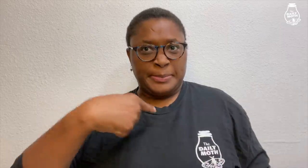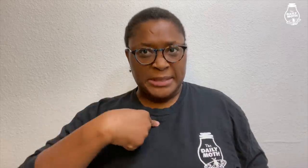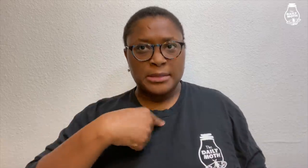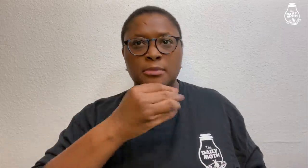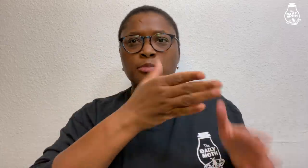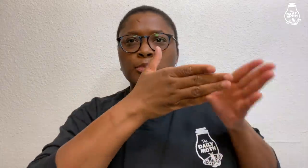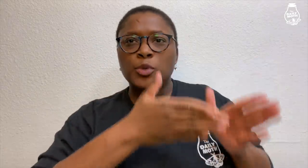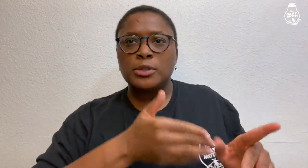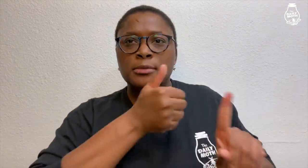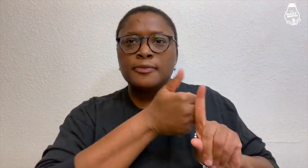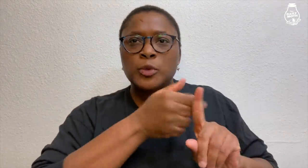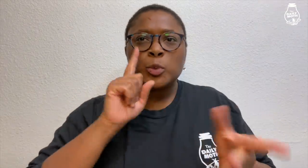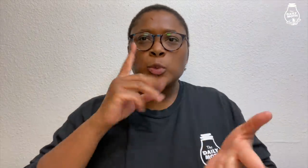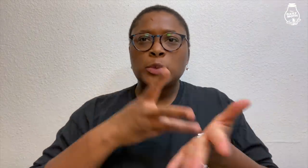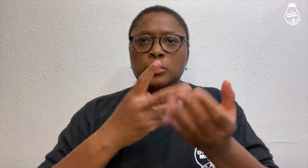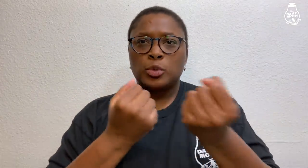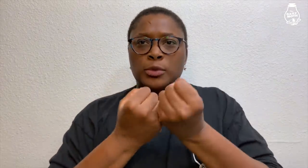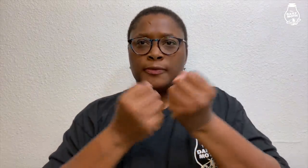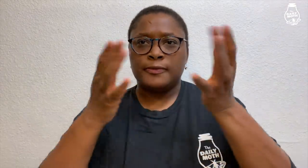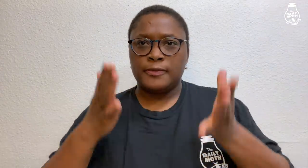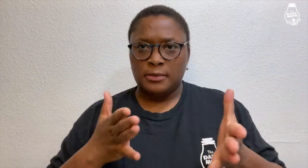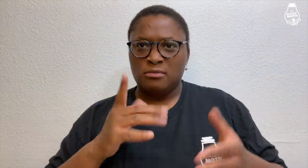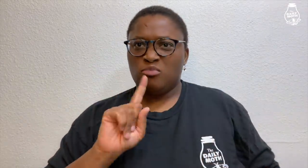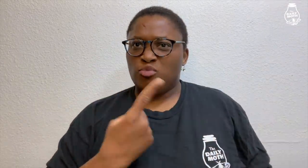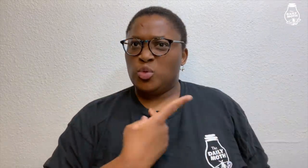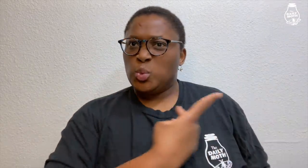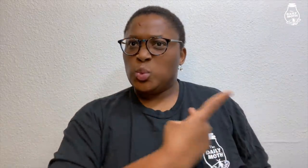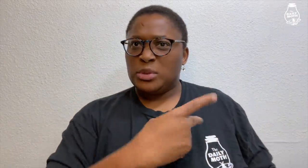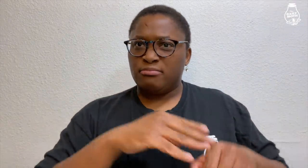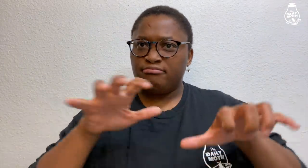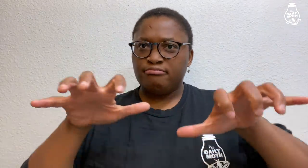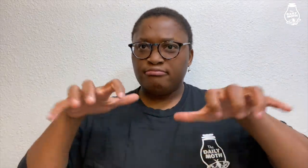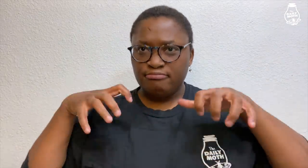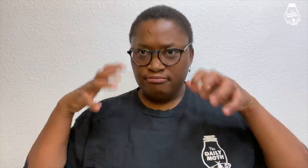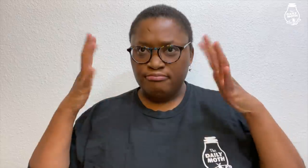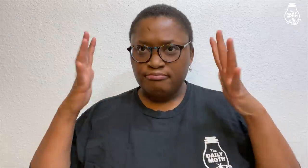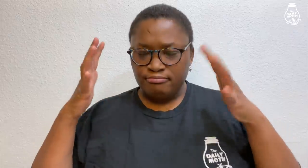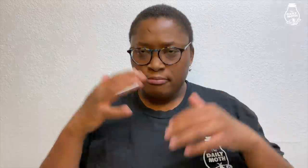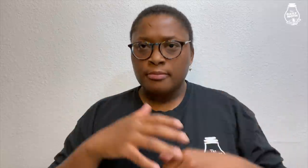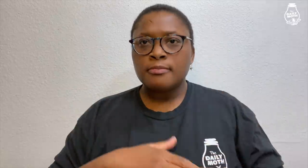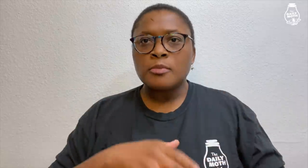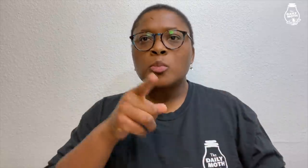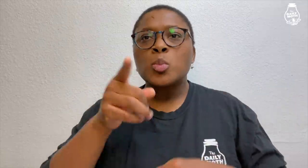just me and another person that was a witness advocate. It was only the two of us present in the audience.